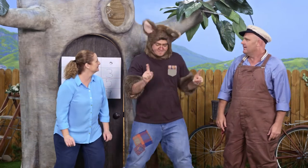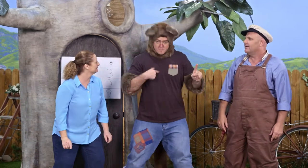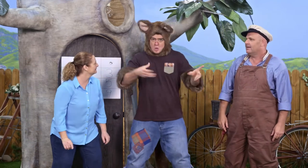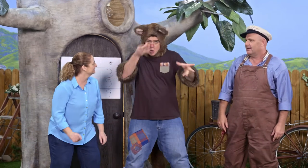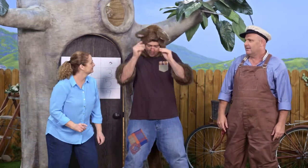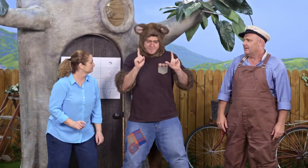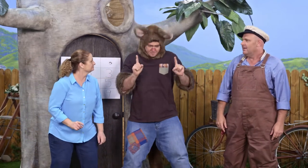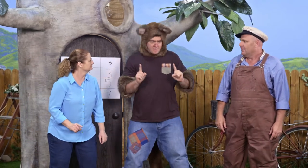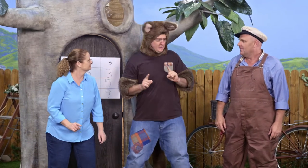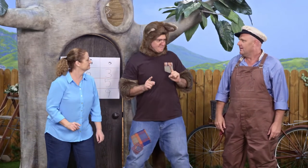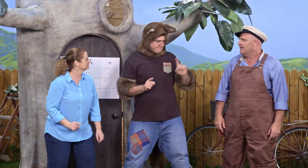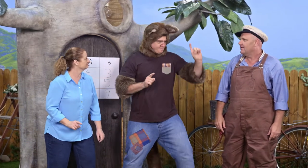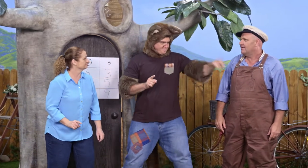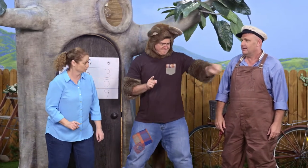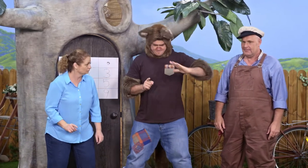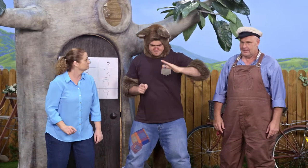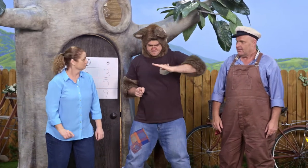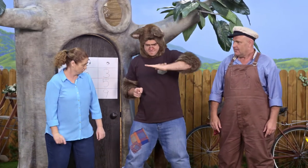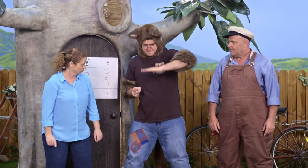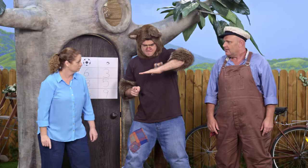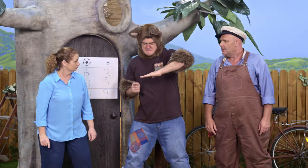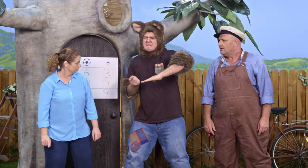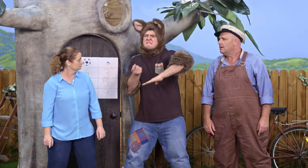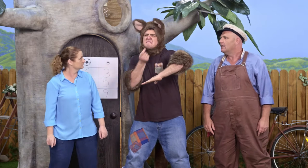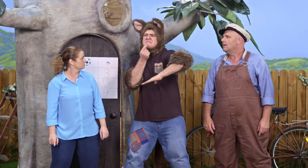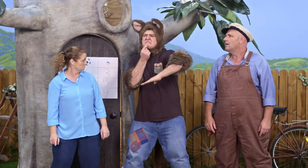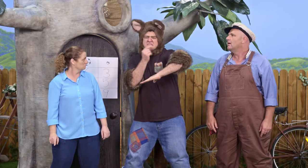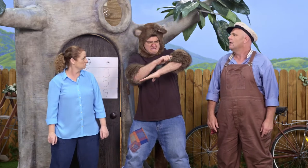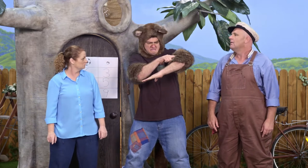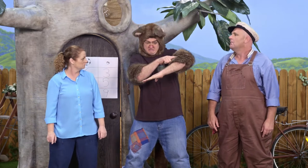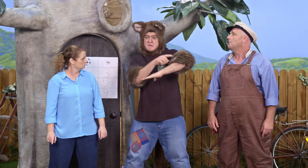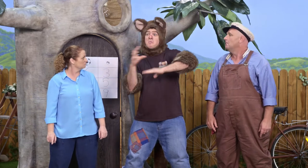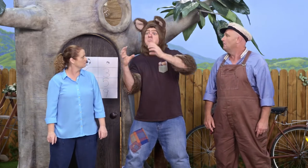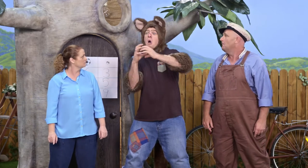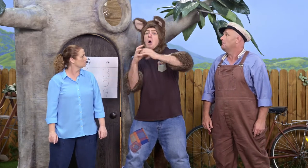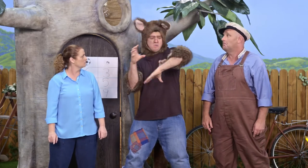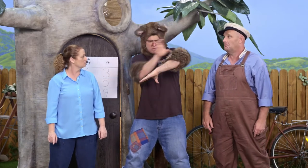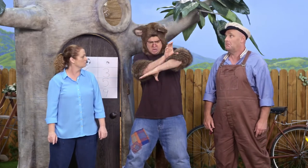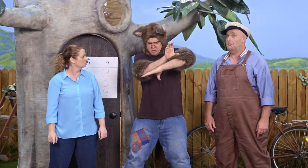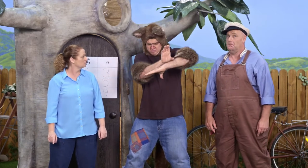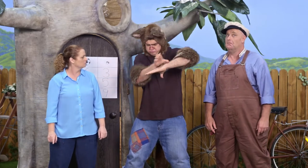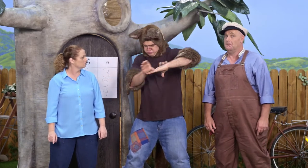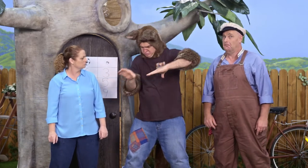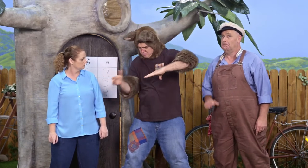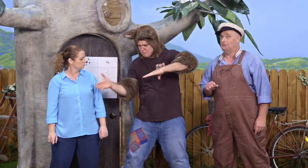Ah! I learnt that if you have a smaller angle, the ball won't roll as far.